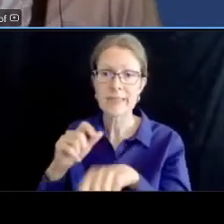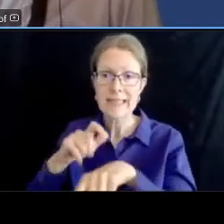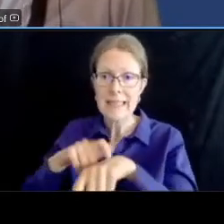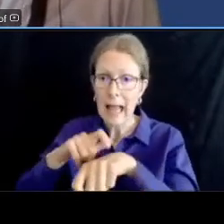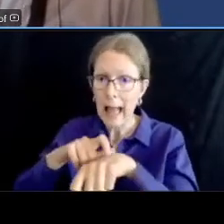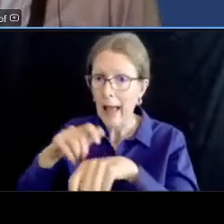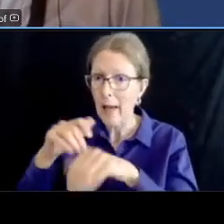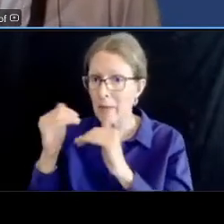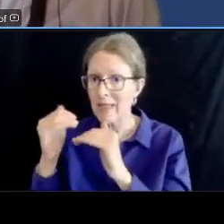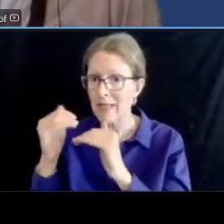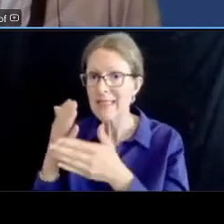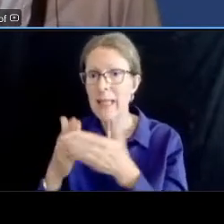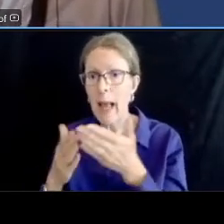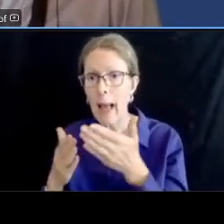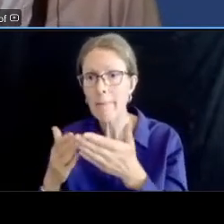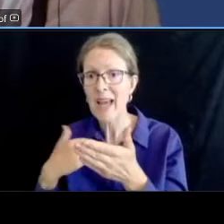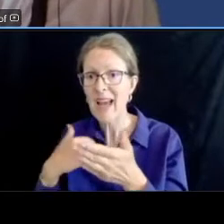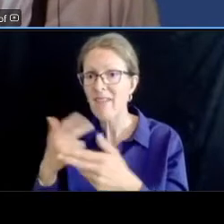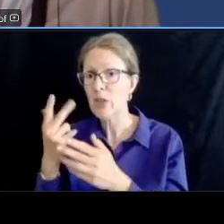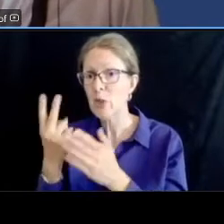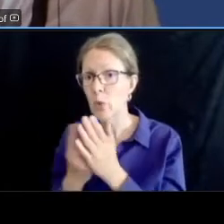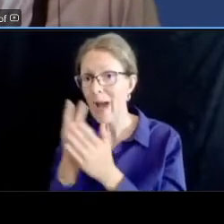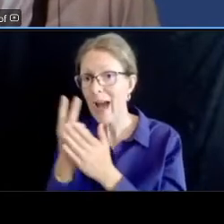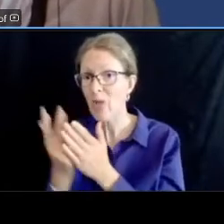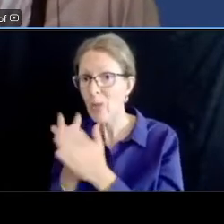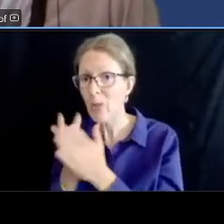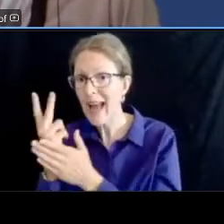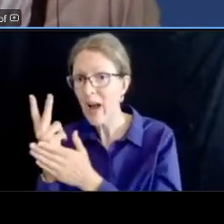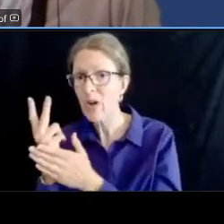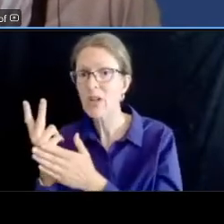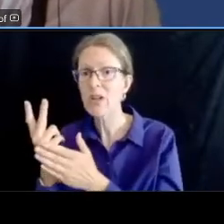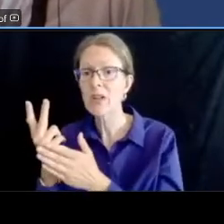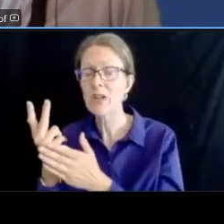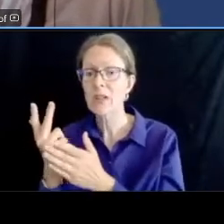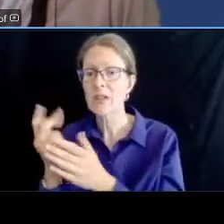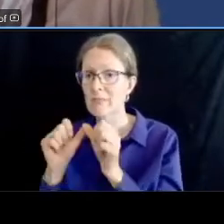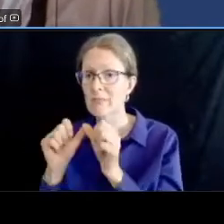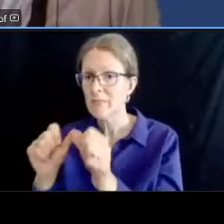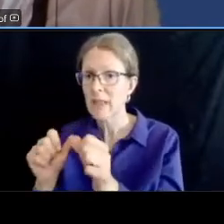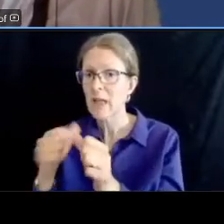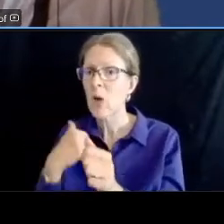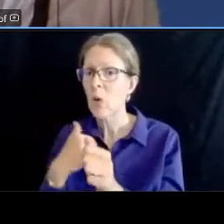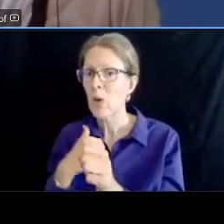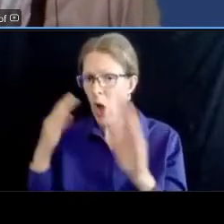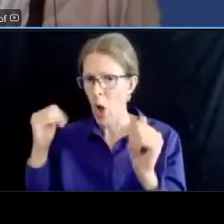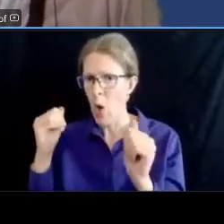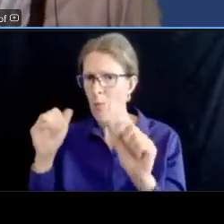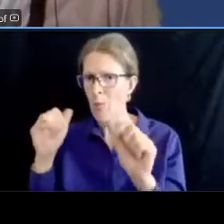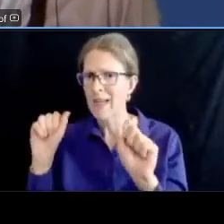and a half hour durations we would hope that we could reduce that um duration uh to thirty